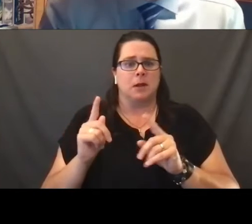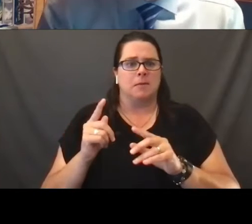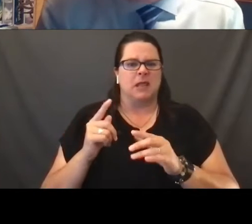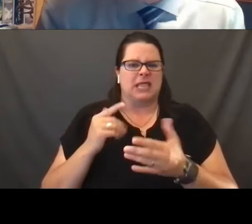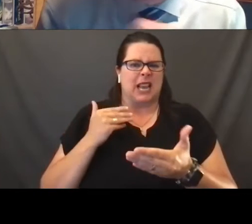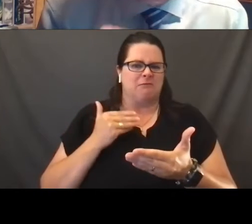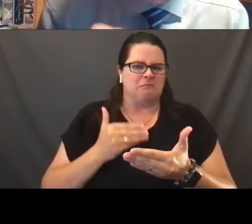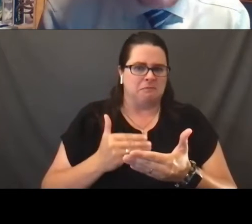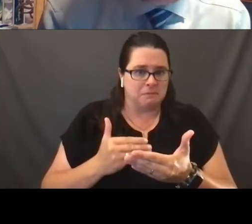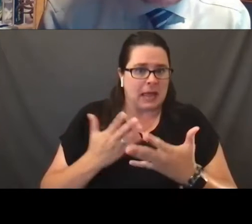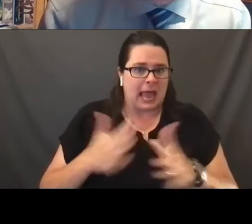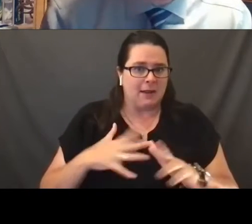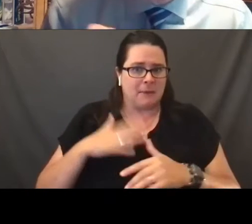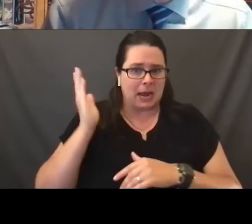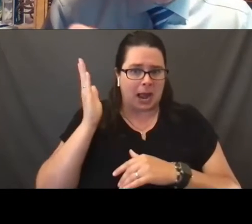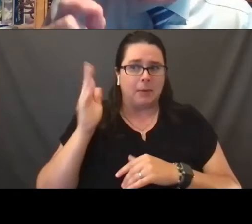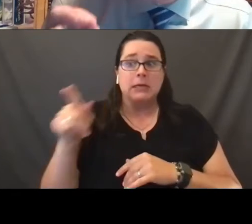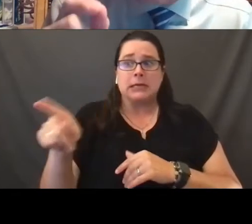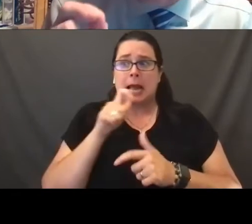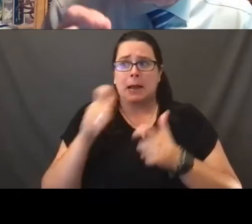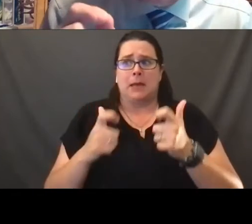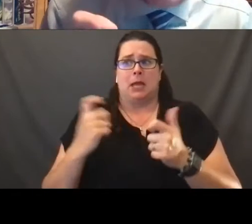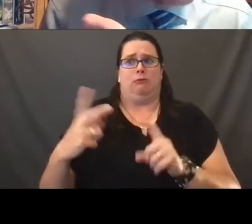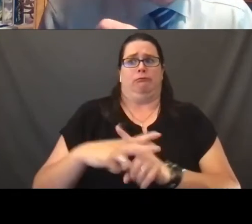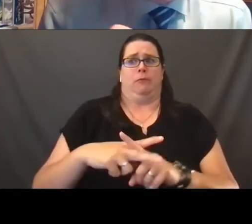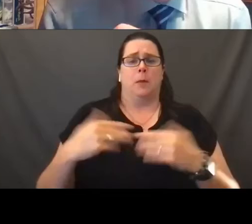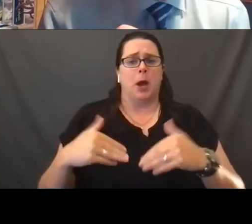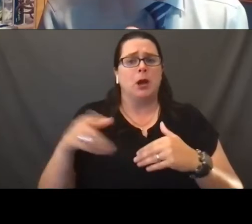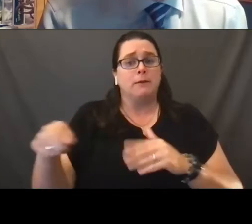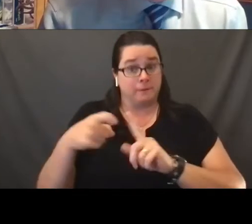probably doesn't have a huge application, but once again, comes out of the state of Wisconsin.